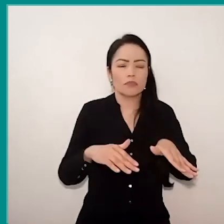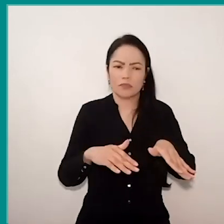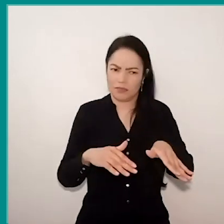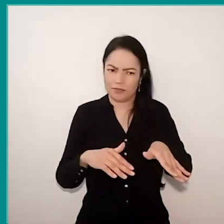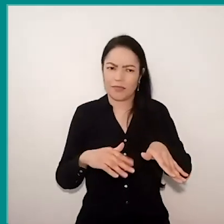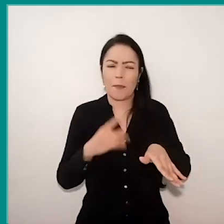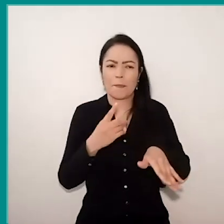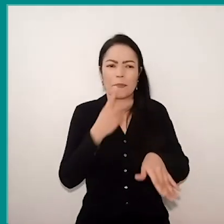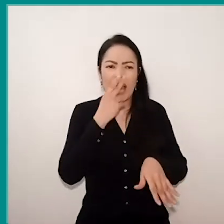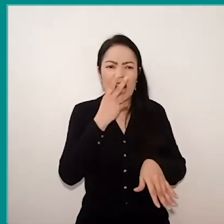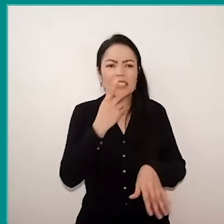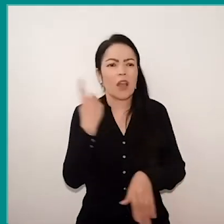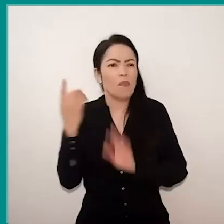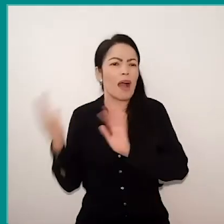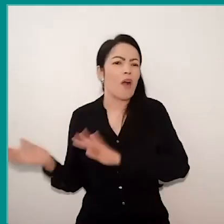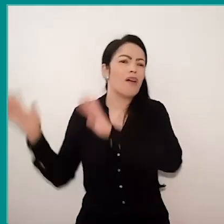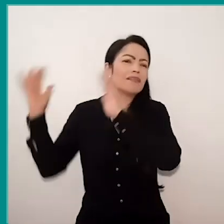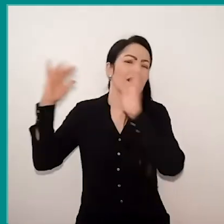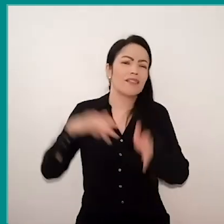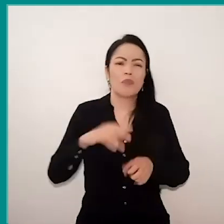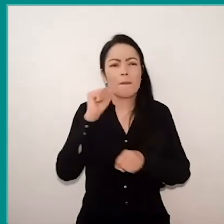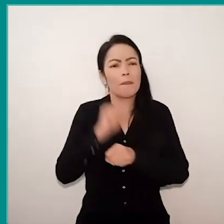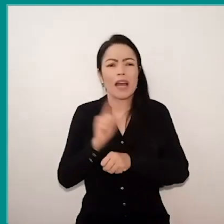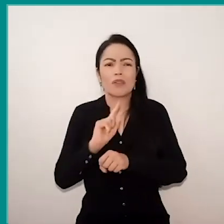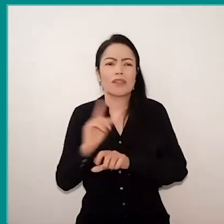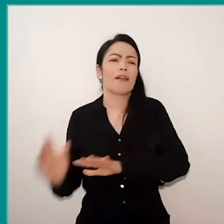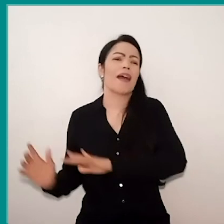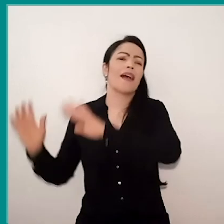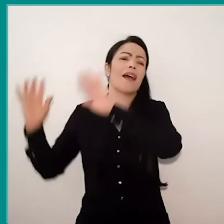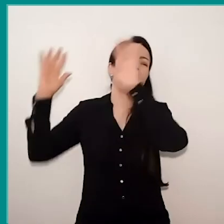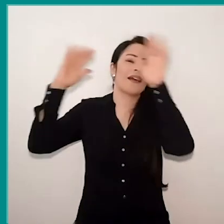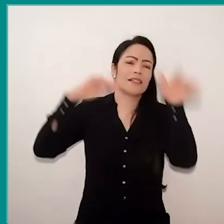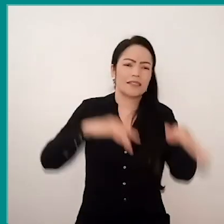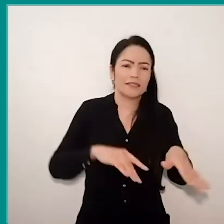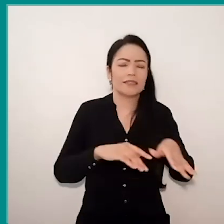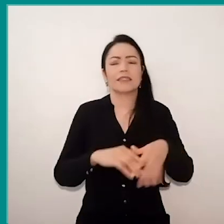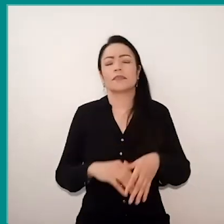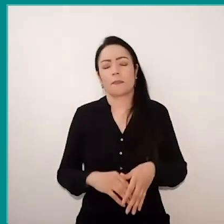that never stopped growing and that brings huge challenges,